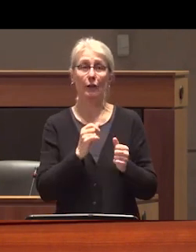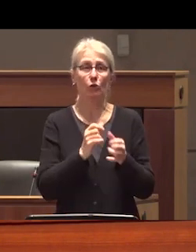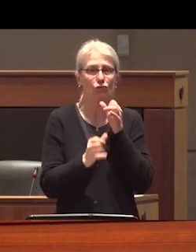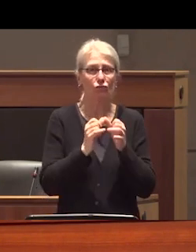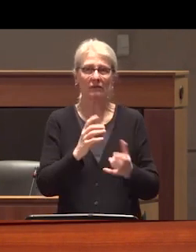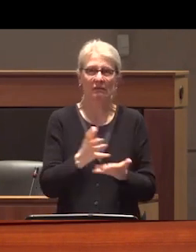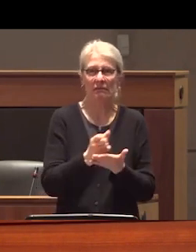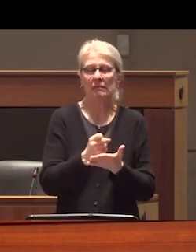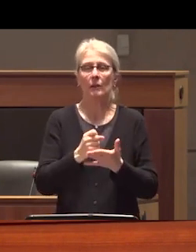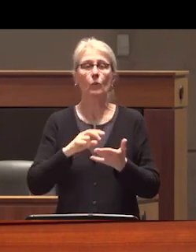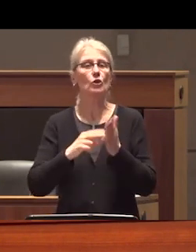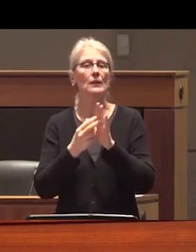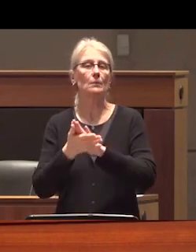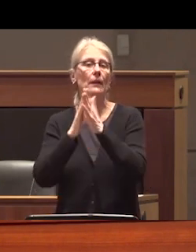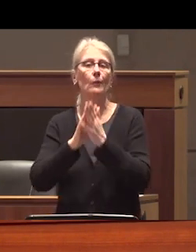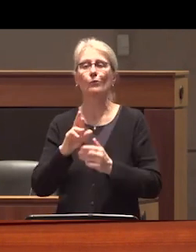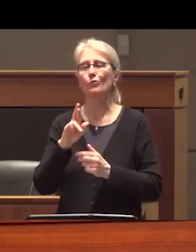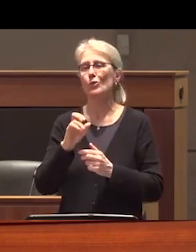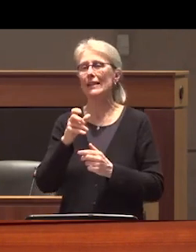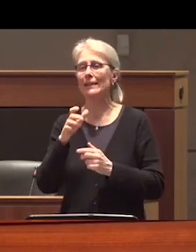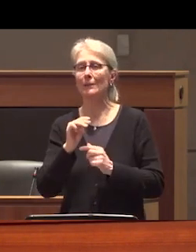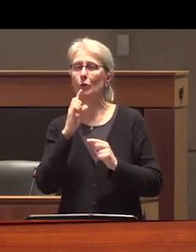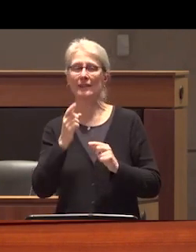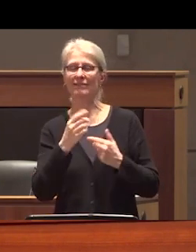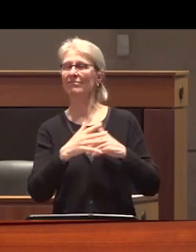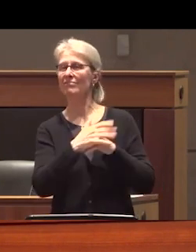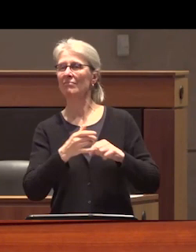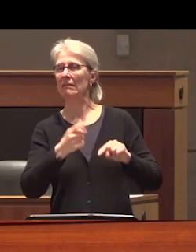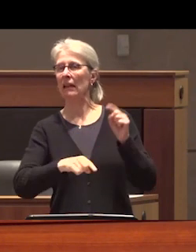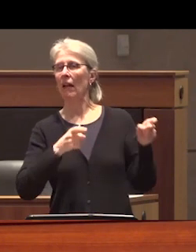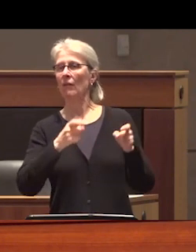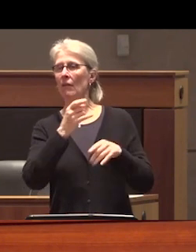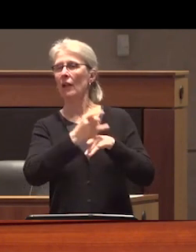in turn fed into racist myth about indigenous people not being able to handle their liquor